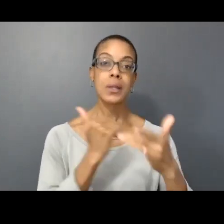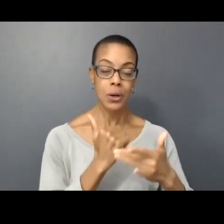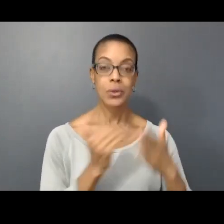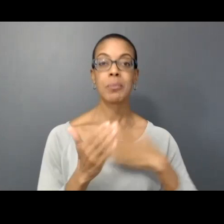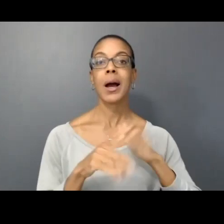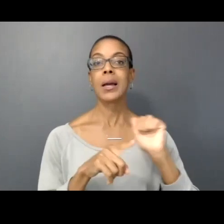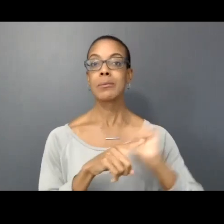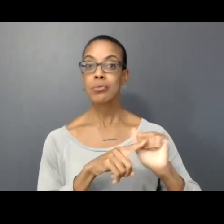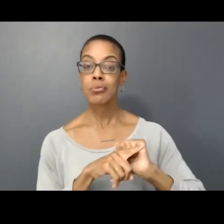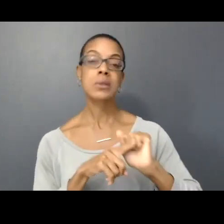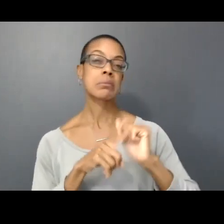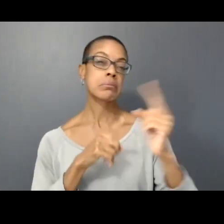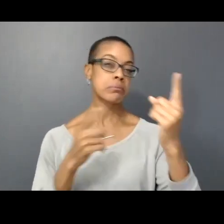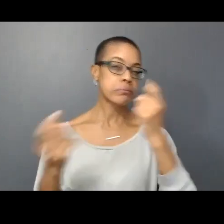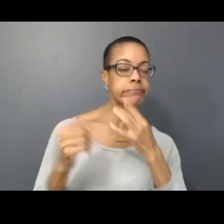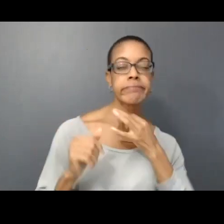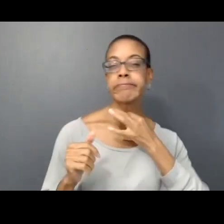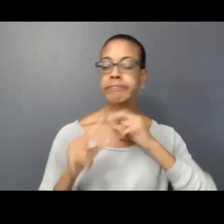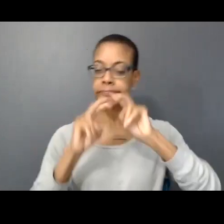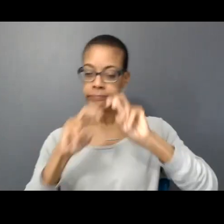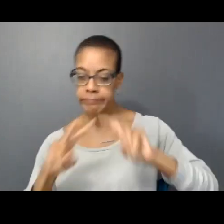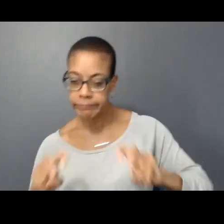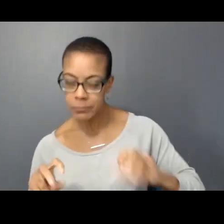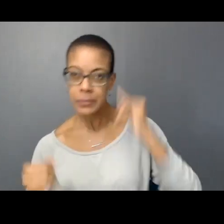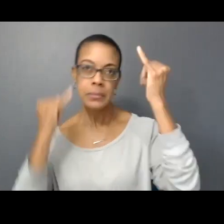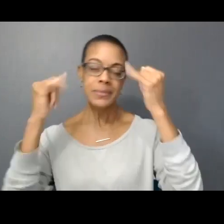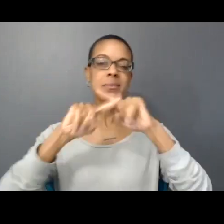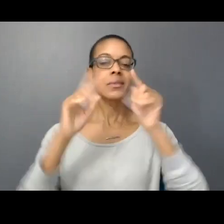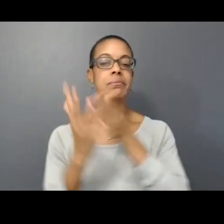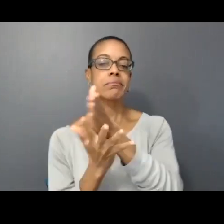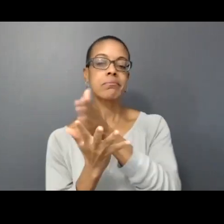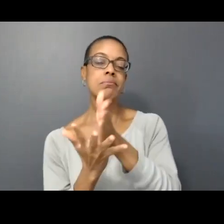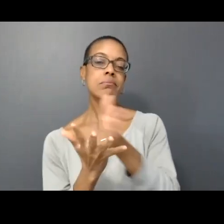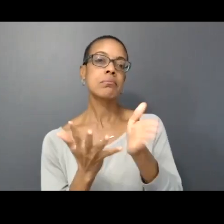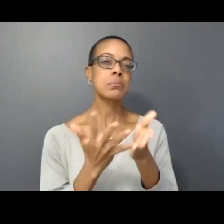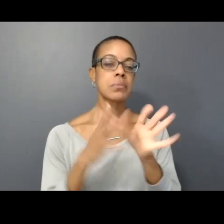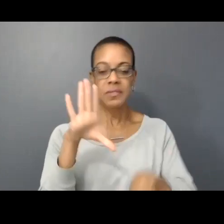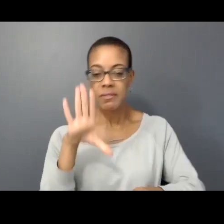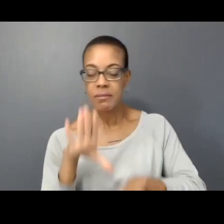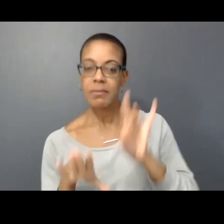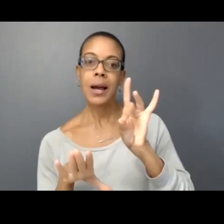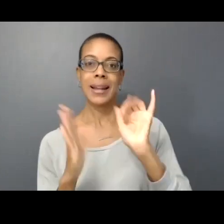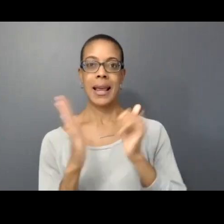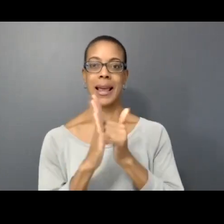questions, experiments, and converges ideas between different mediums to rediscover how they can cohesively coalesce.